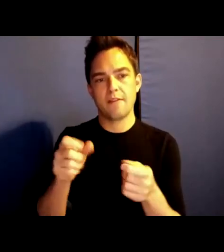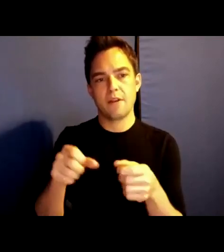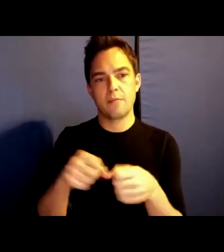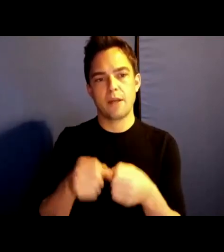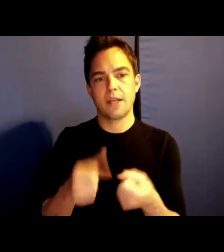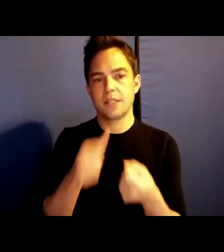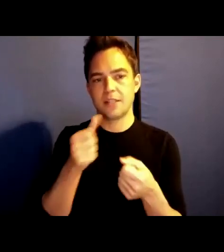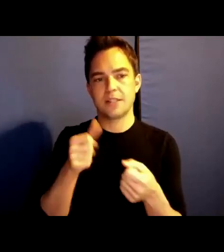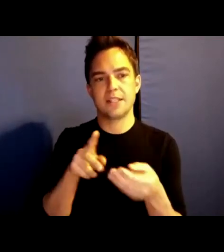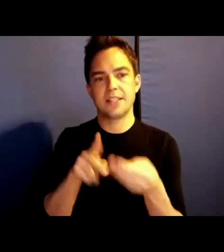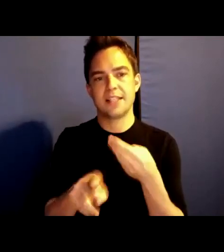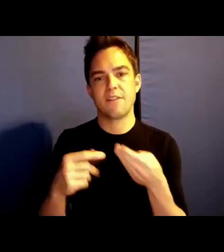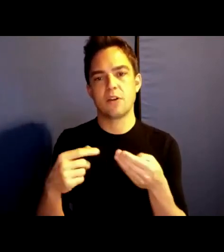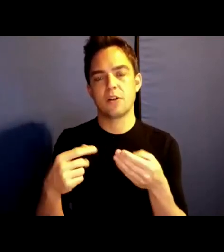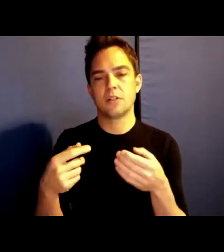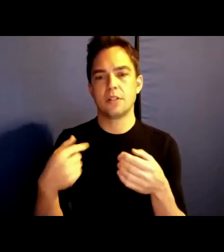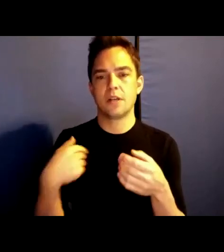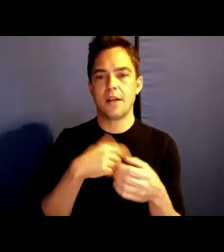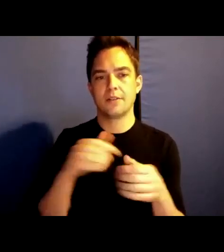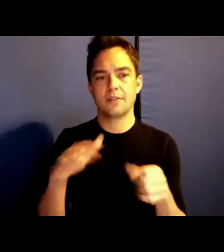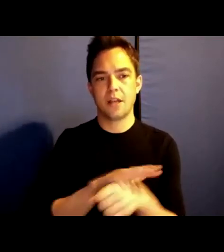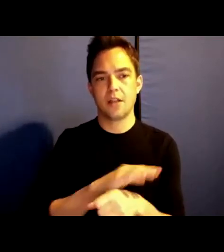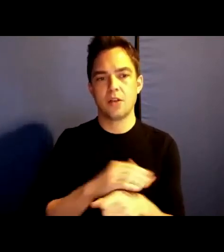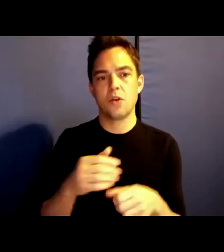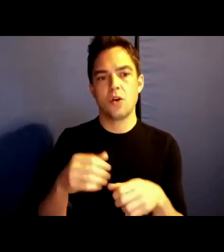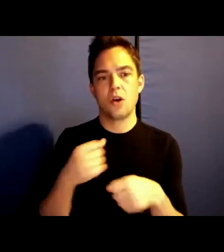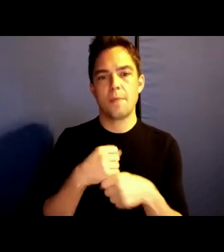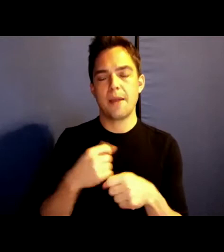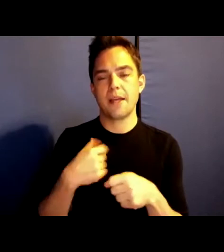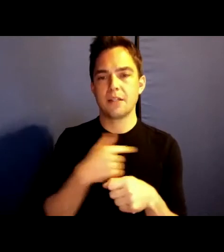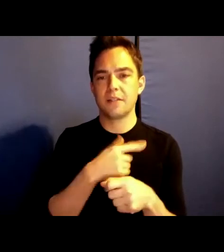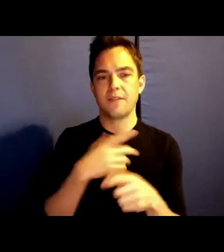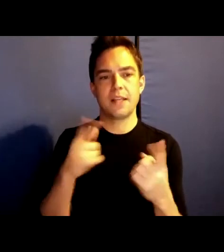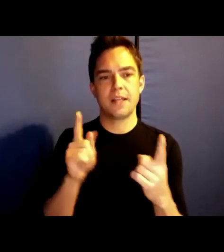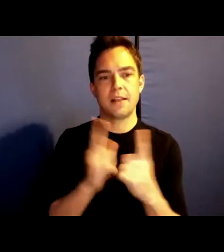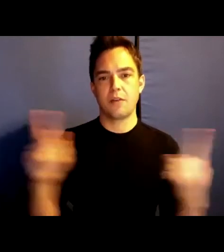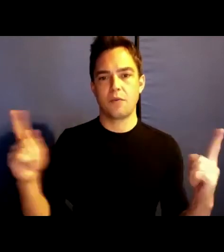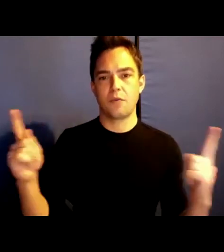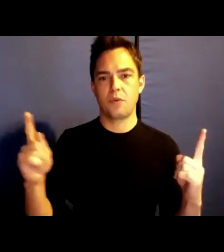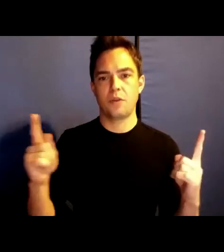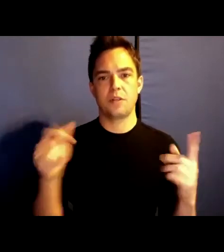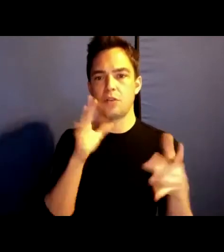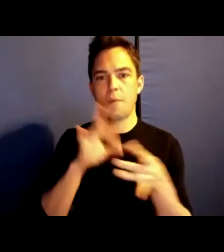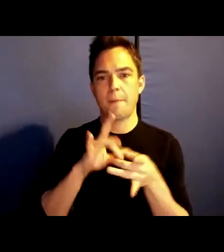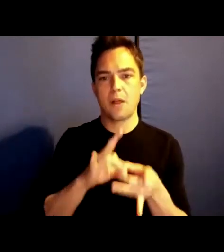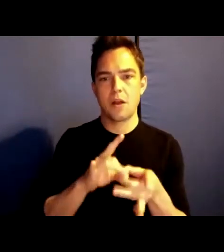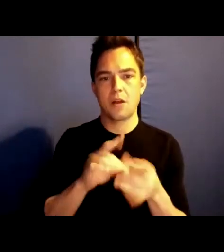entirely, or wrench us into mutual unbelonging. My most intimate desire is that you find a